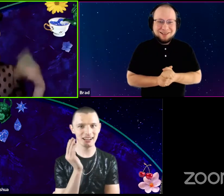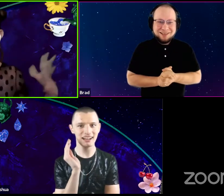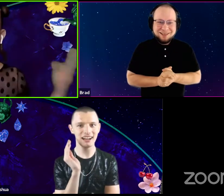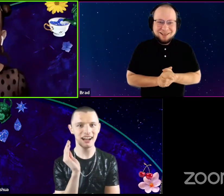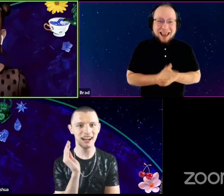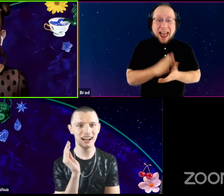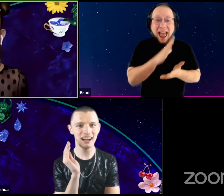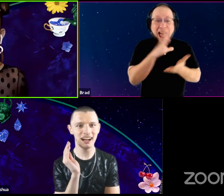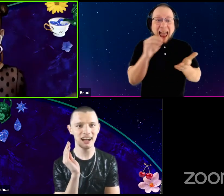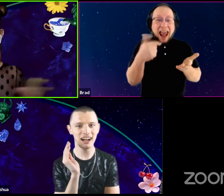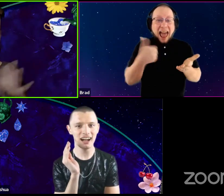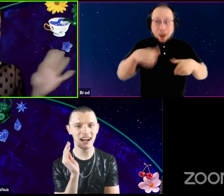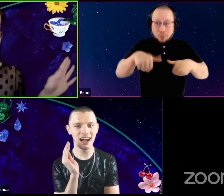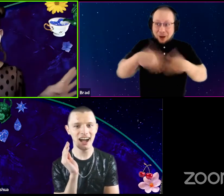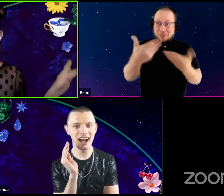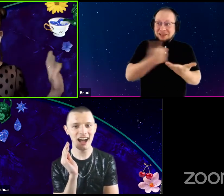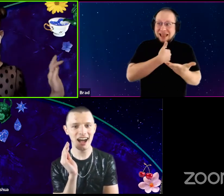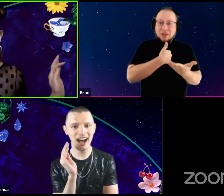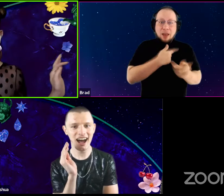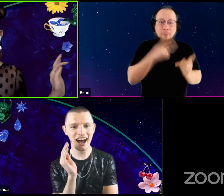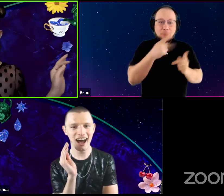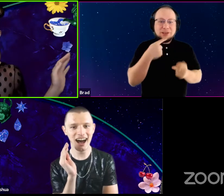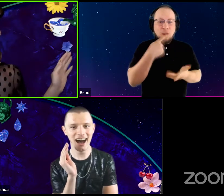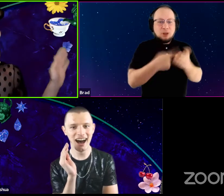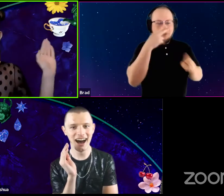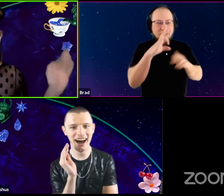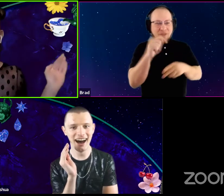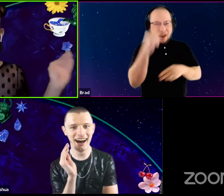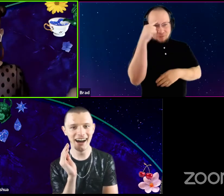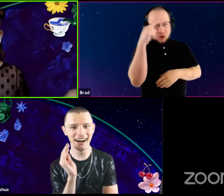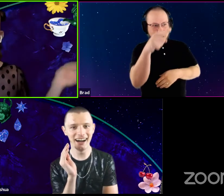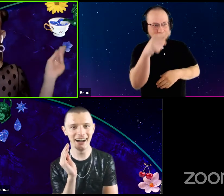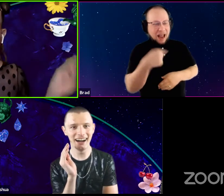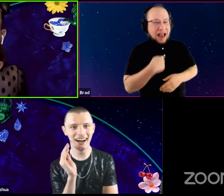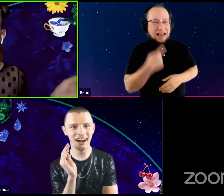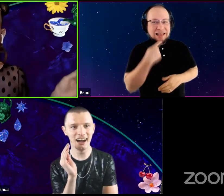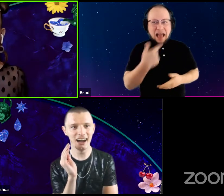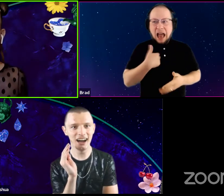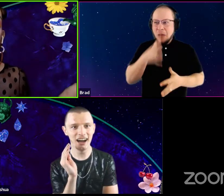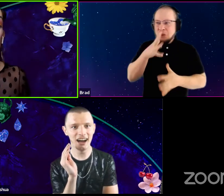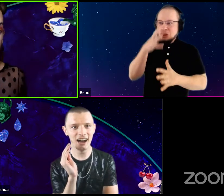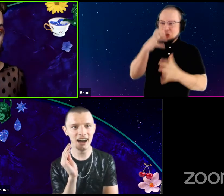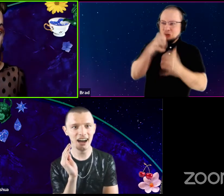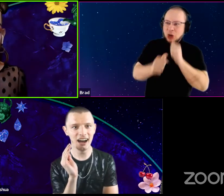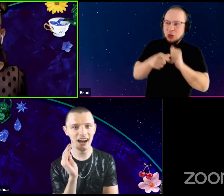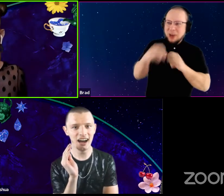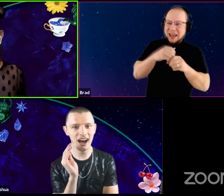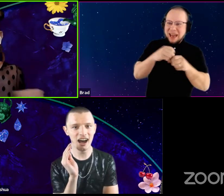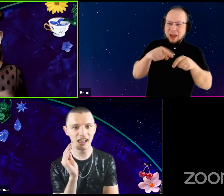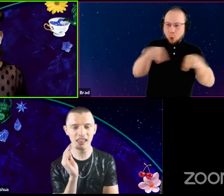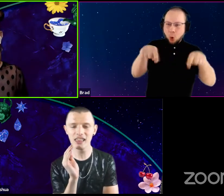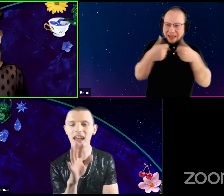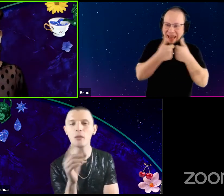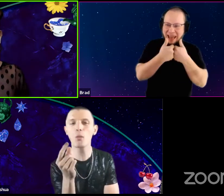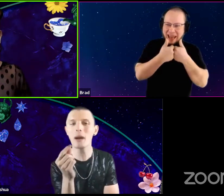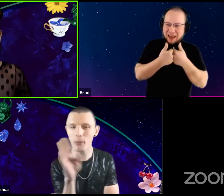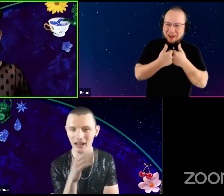And I bring these things up. Like when people are like, what's a fun fact for you. I'm like, I will destroy you in a board game. But I, I wish.